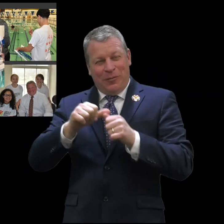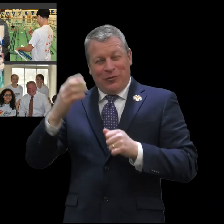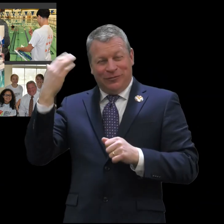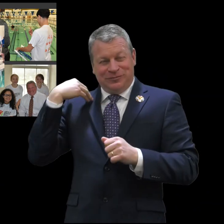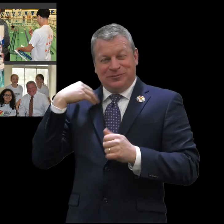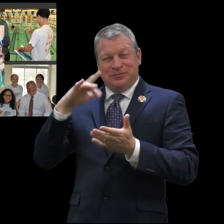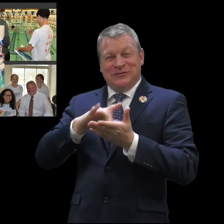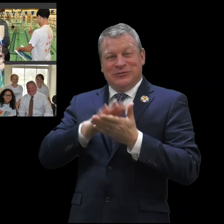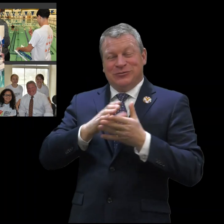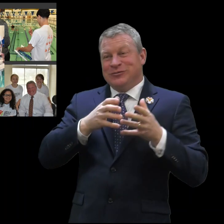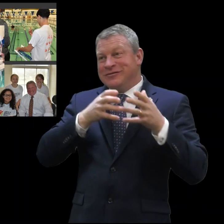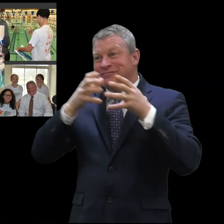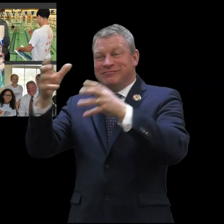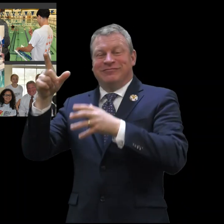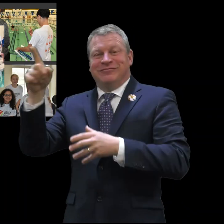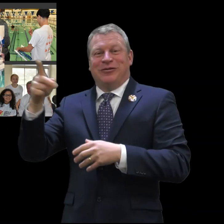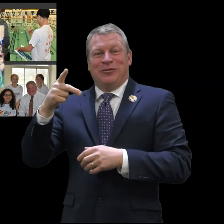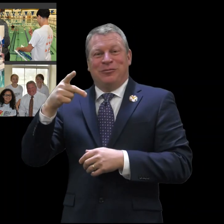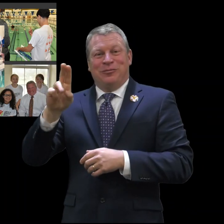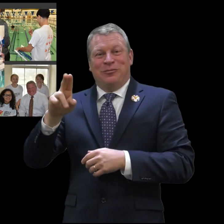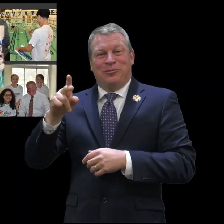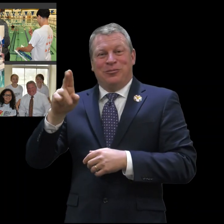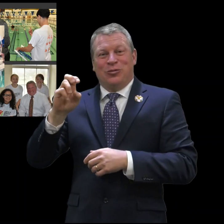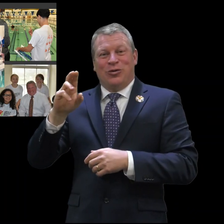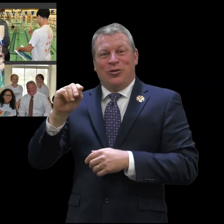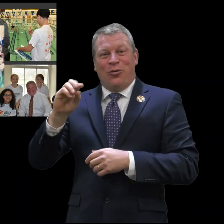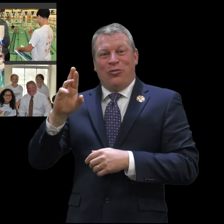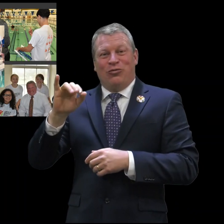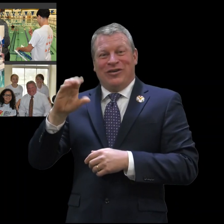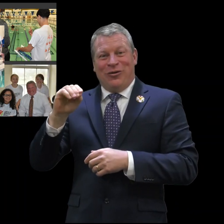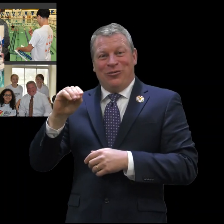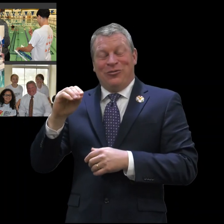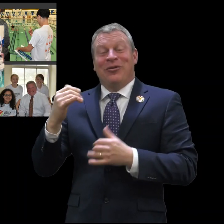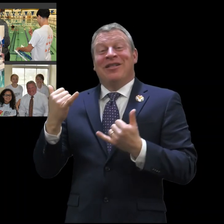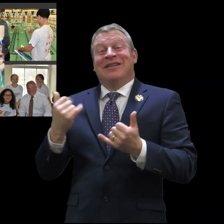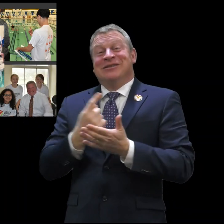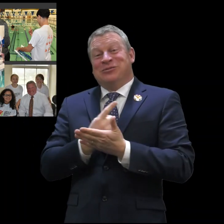obstacle courses came together. This group of students had gone down to